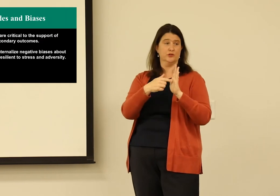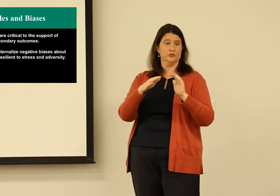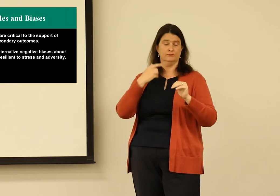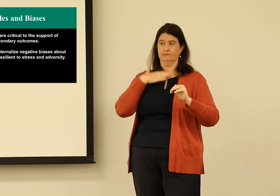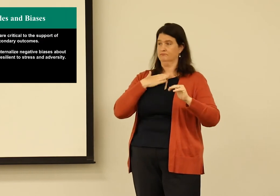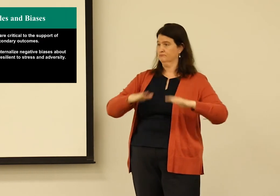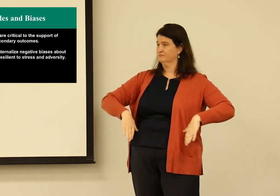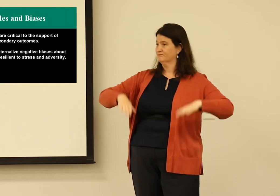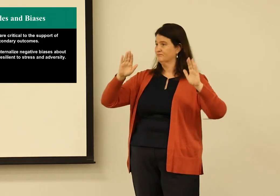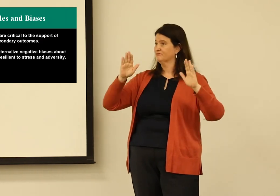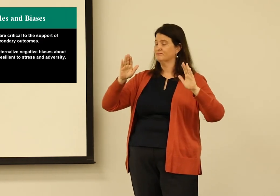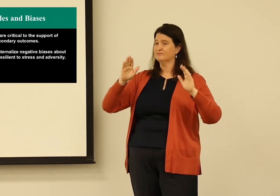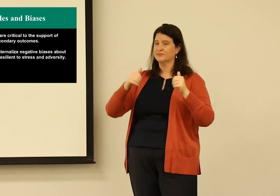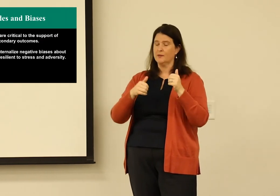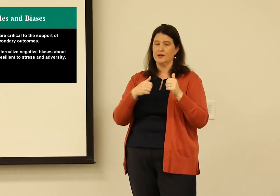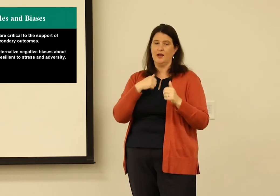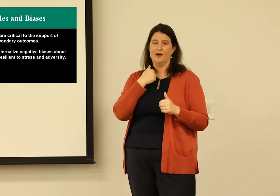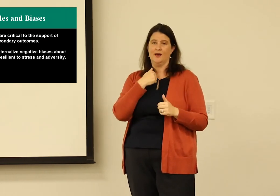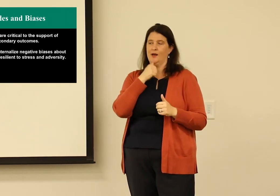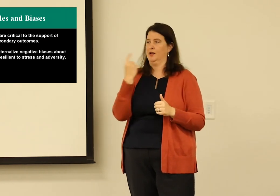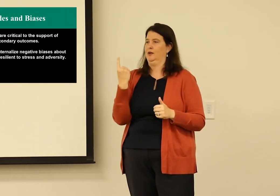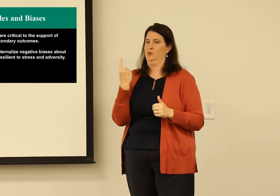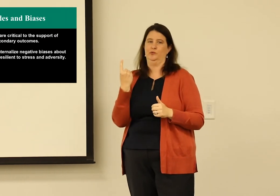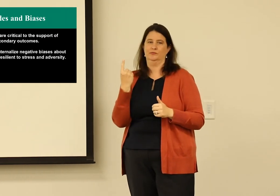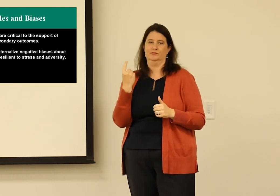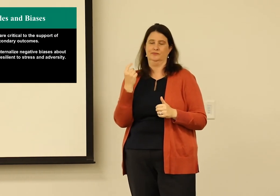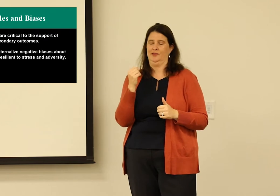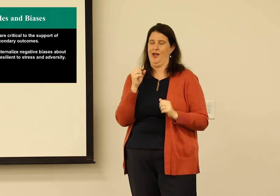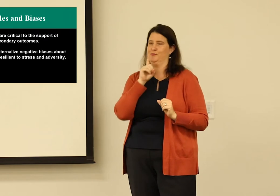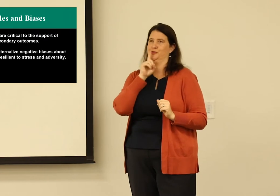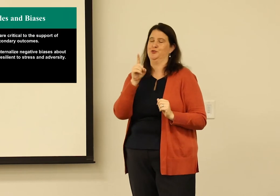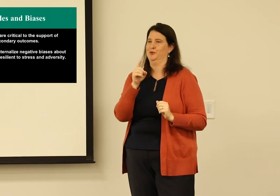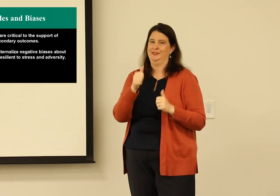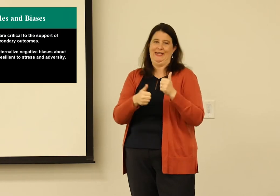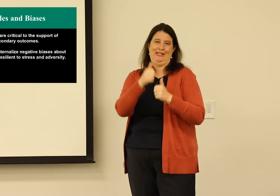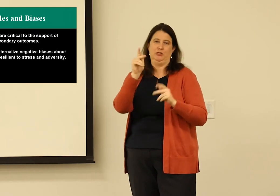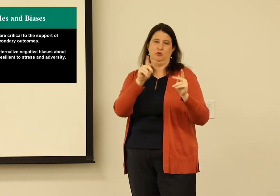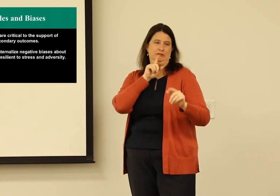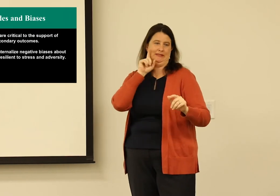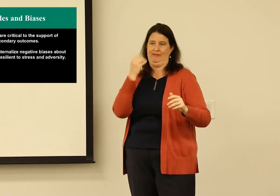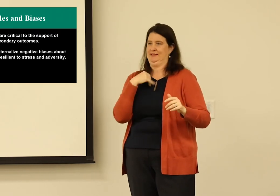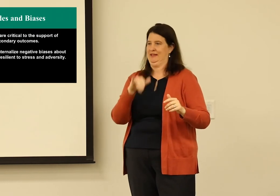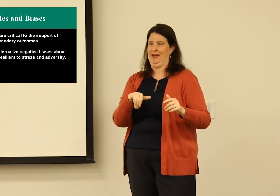So those messages that I showed you that I heard throughout my life, I'm not the only deaf individual to hear these.